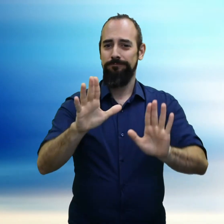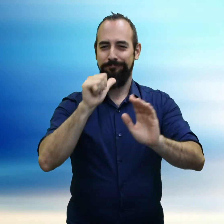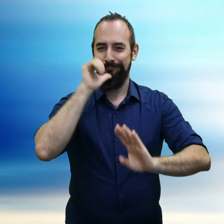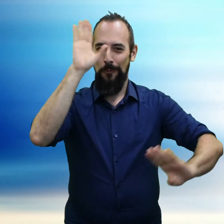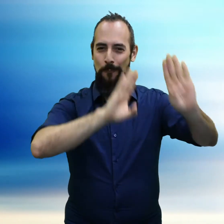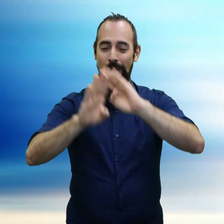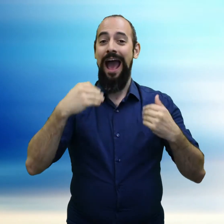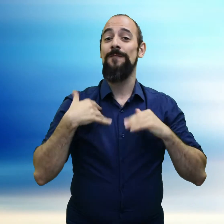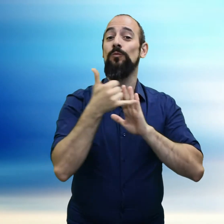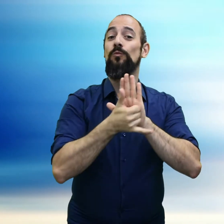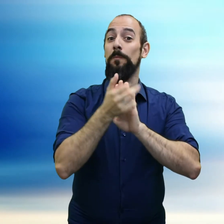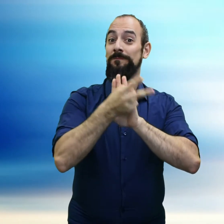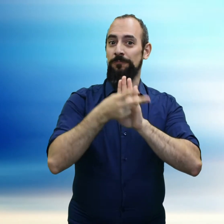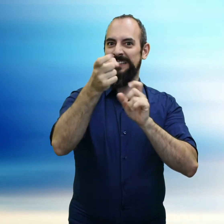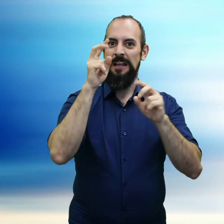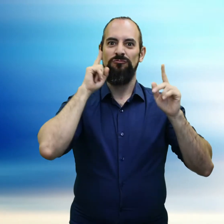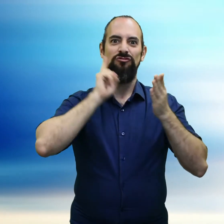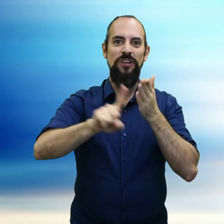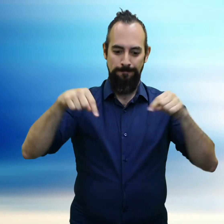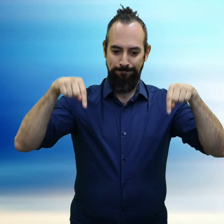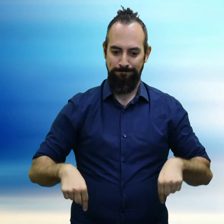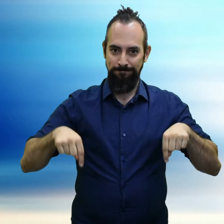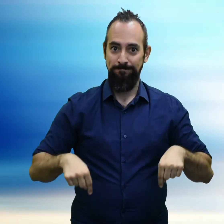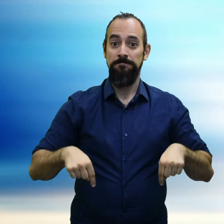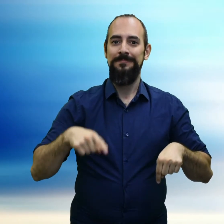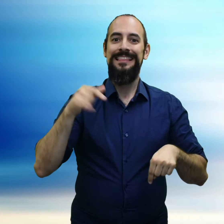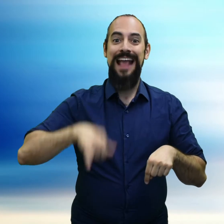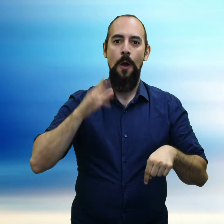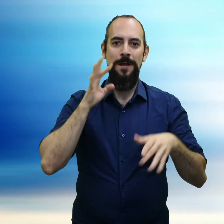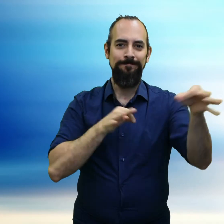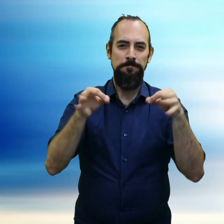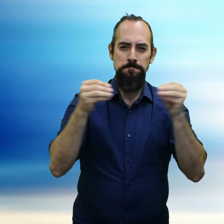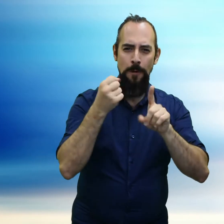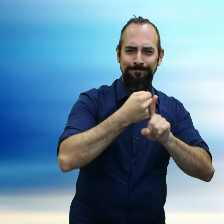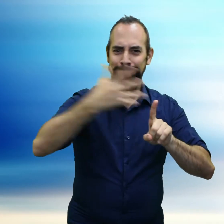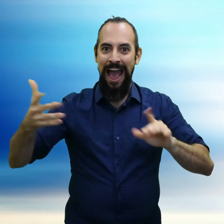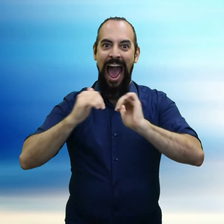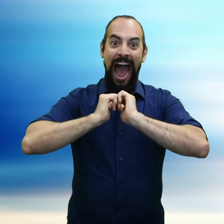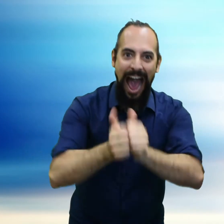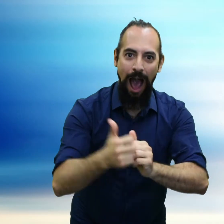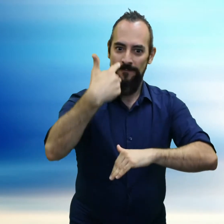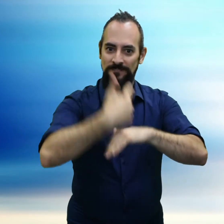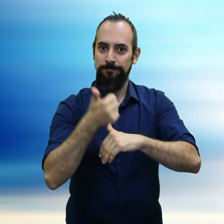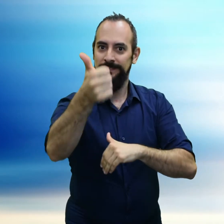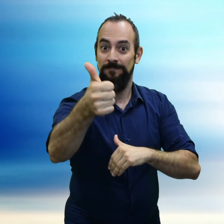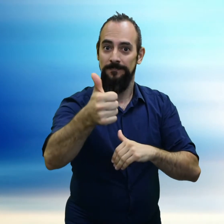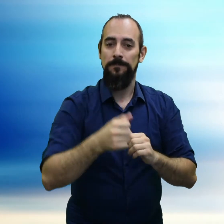...have no fear, there is a special YouTube video (check the bottom of the page) that explains the steps on how to make a self-audition video.